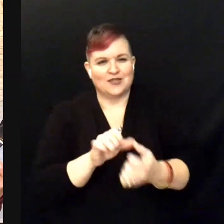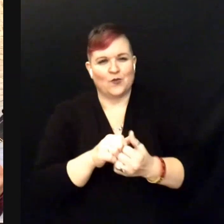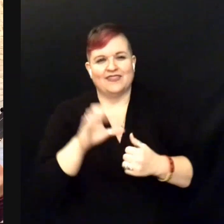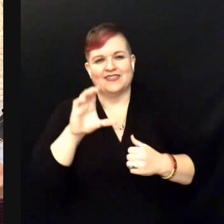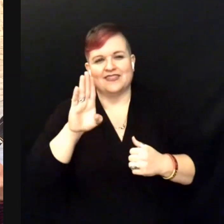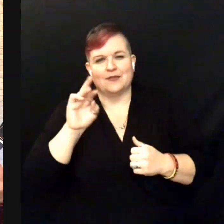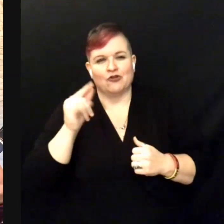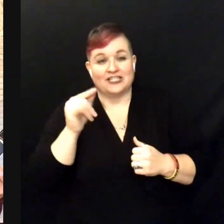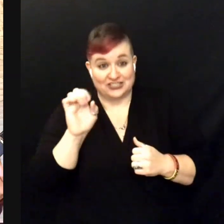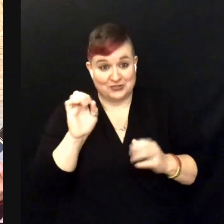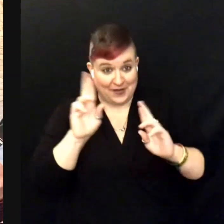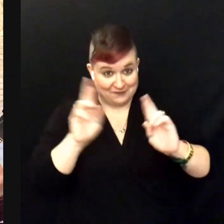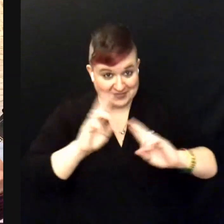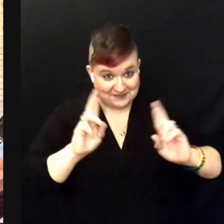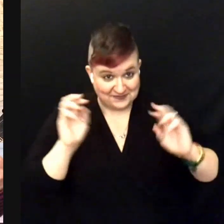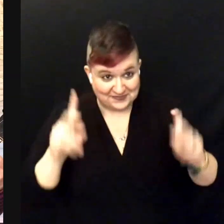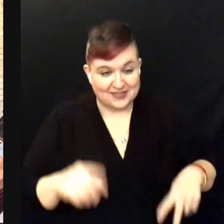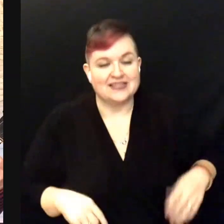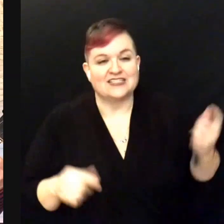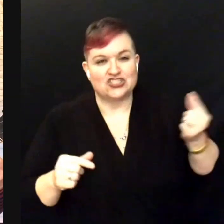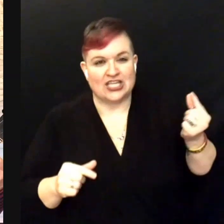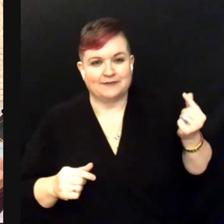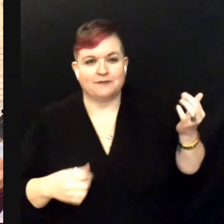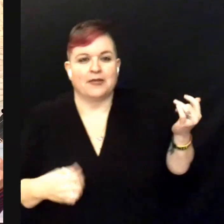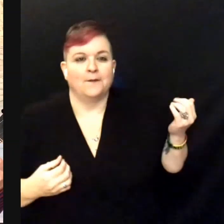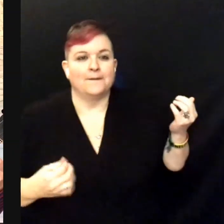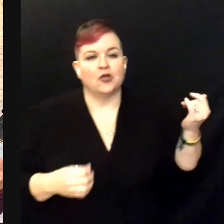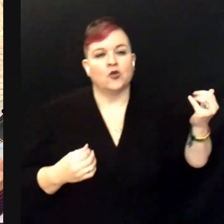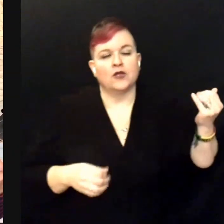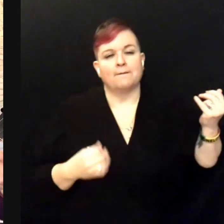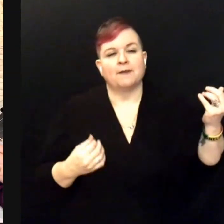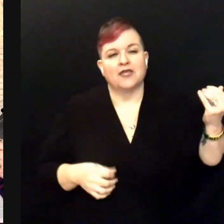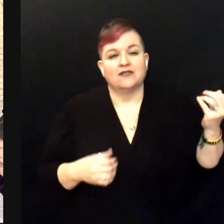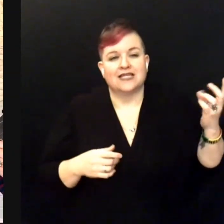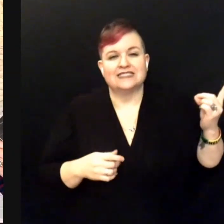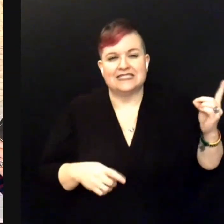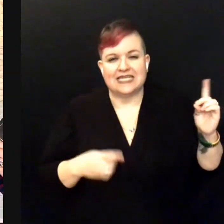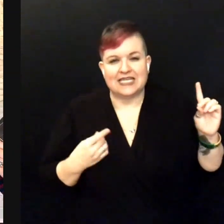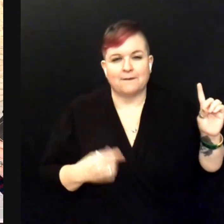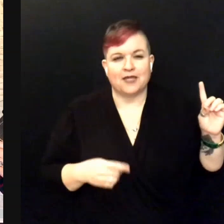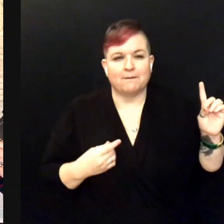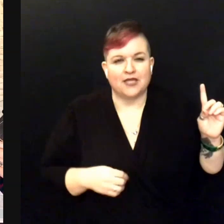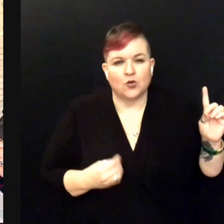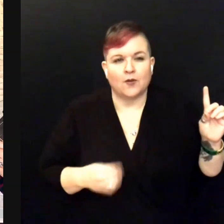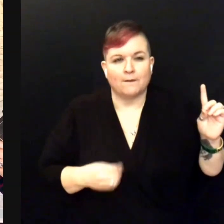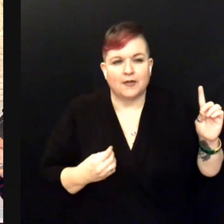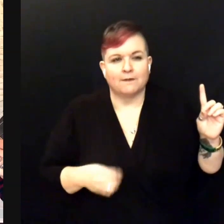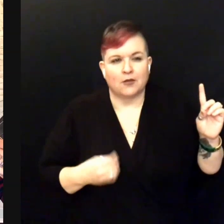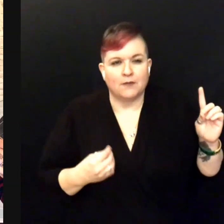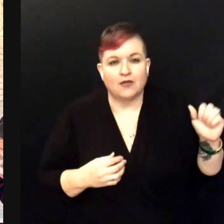Ready? Start with that G. D A-minor